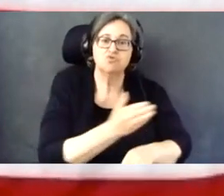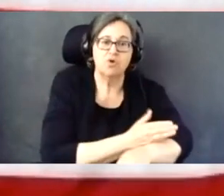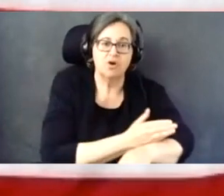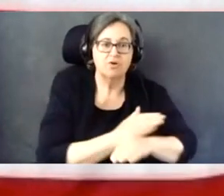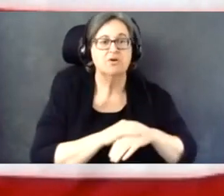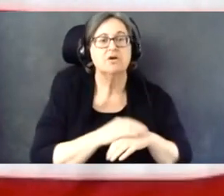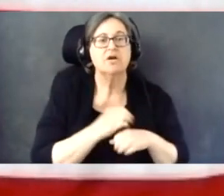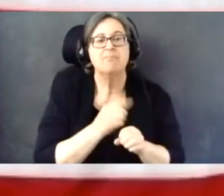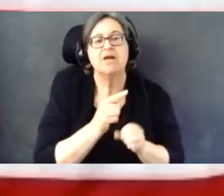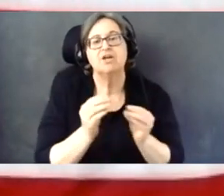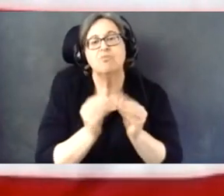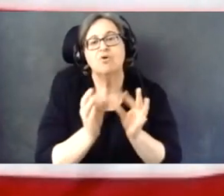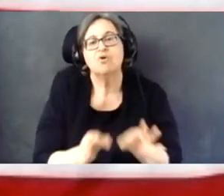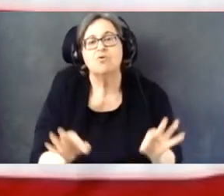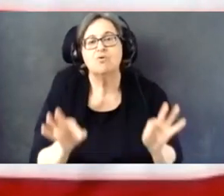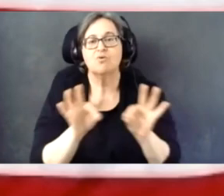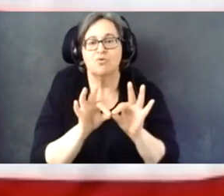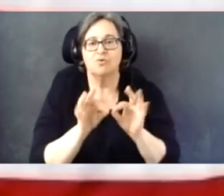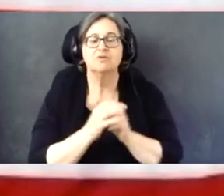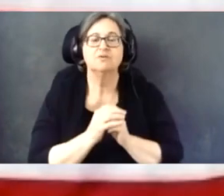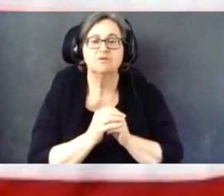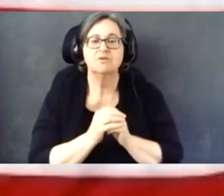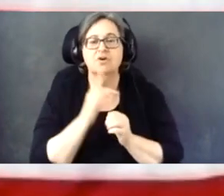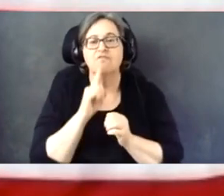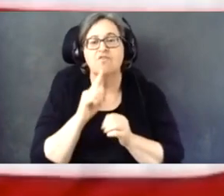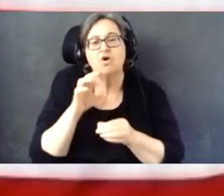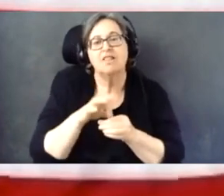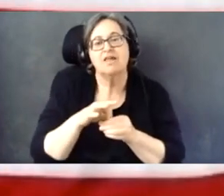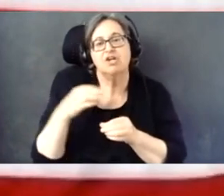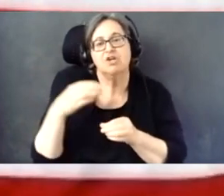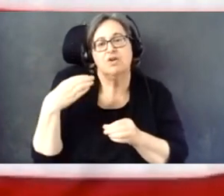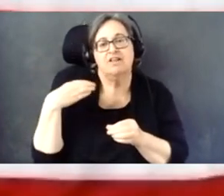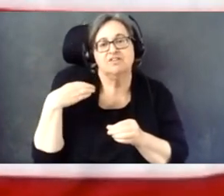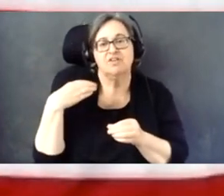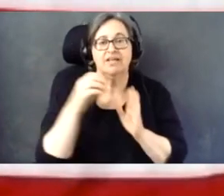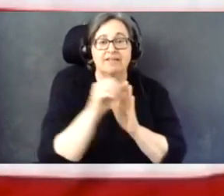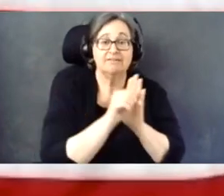it even more critical for election officials at the state and local level to understand